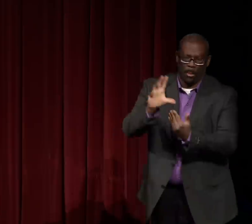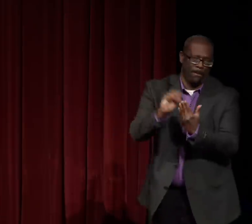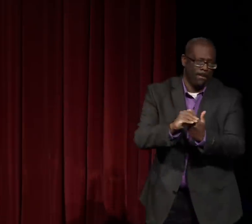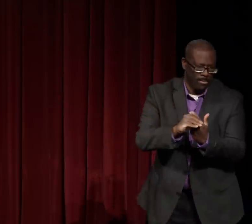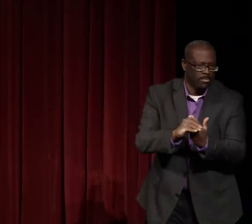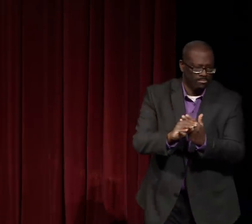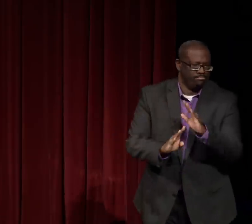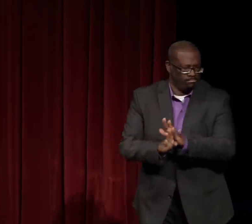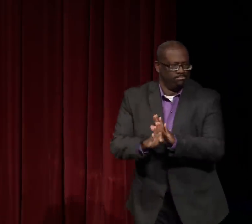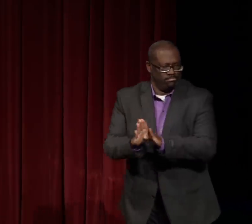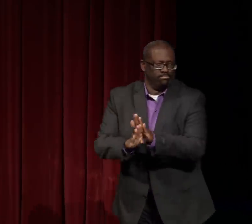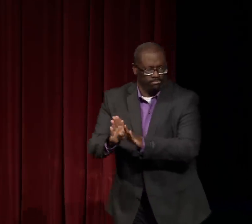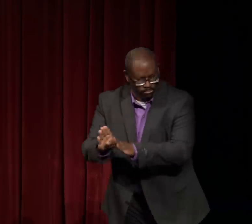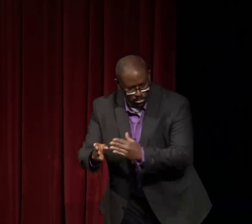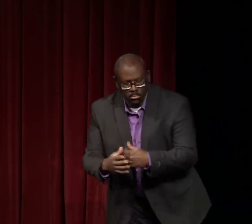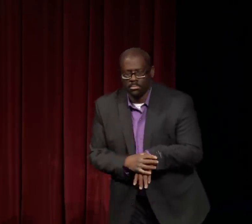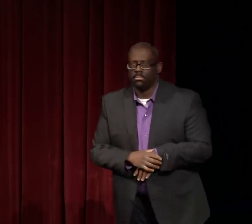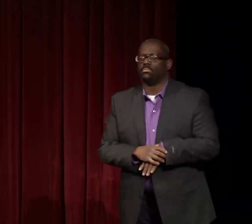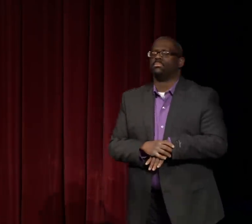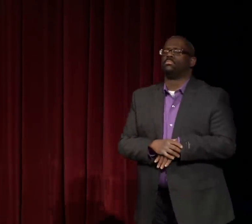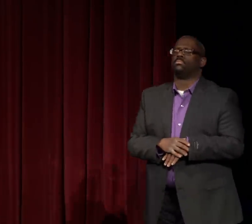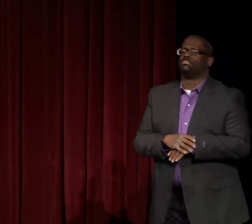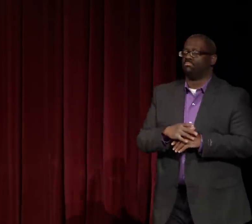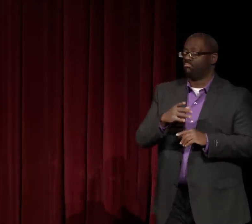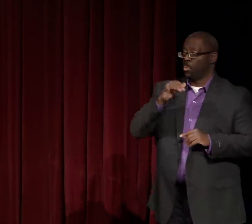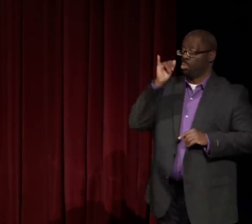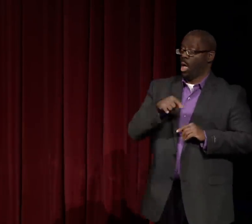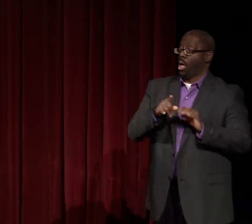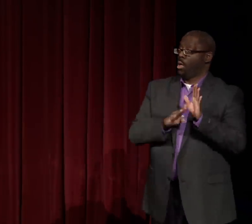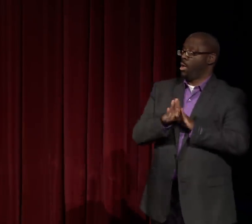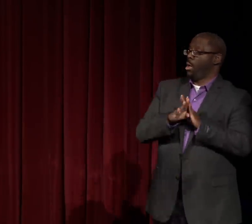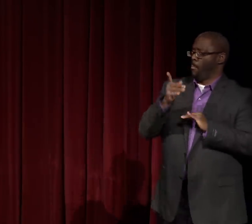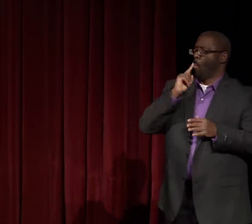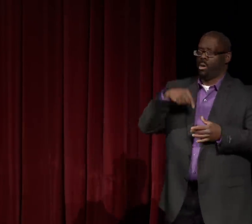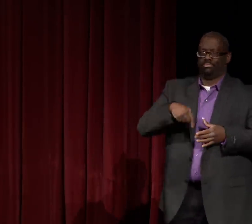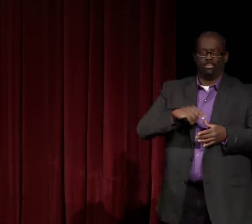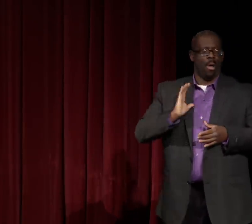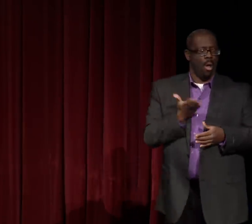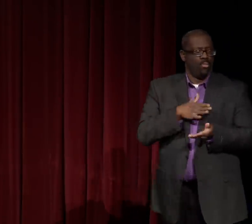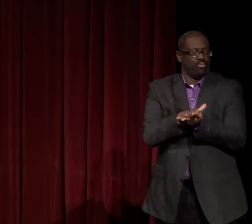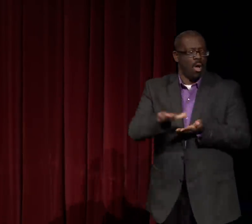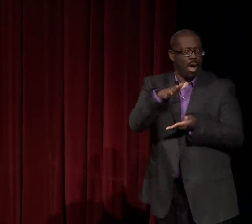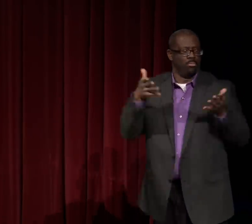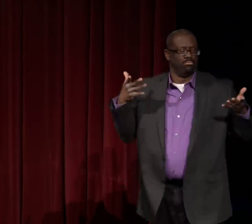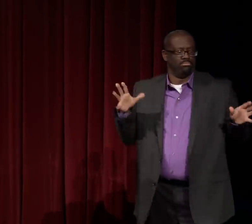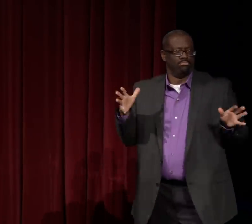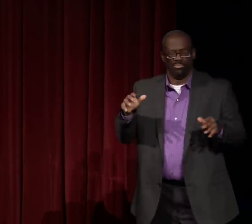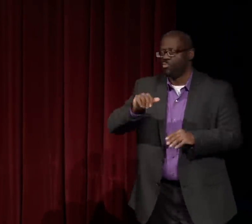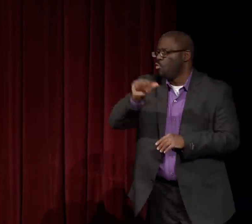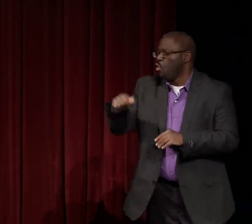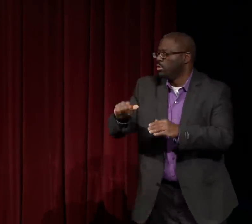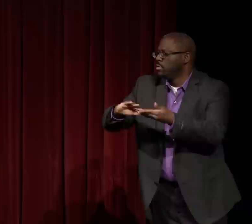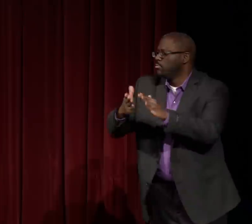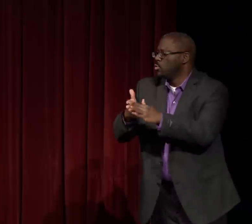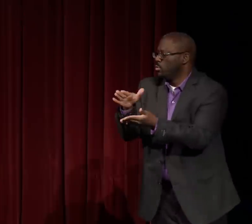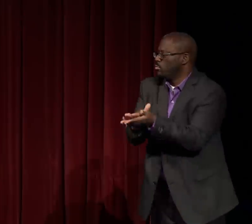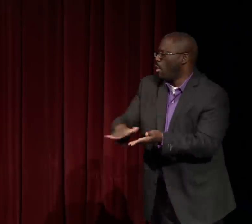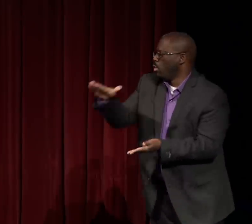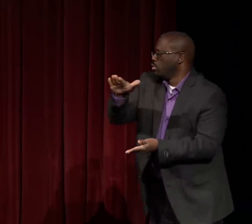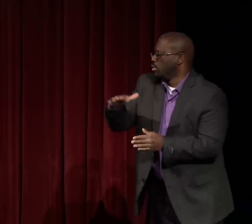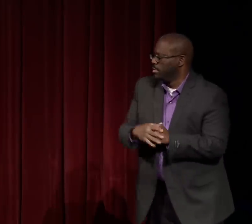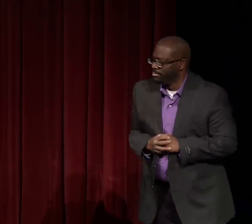And this was curriculum that was developed